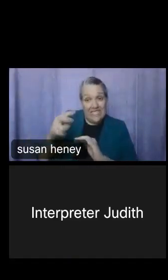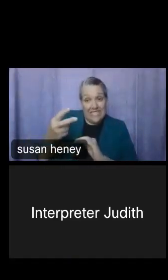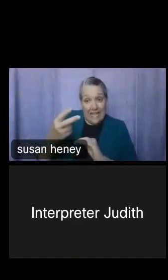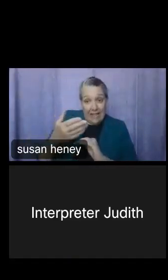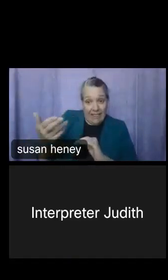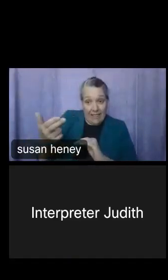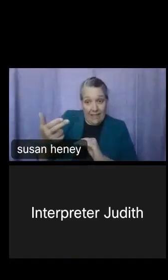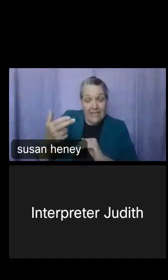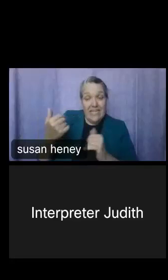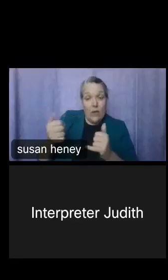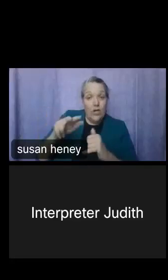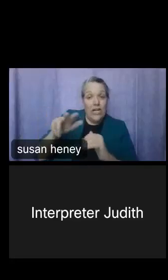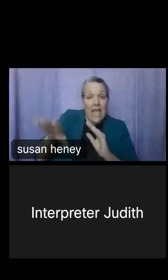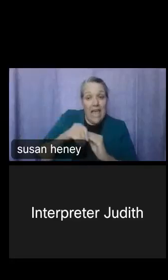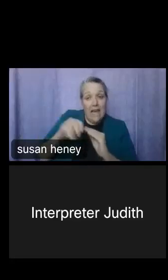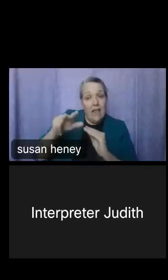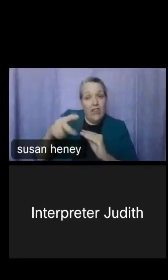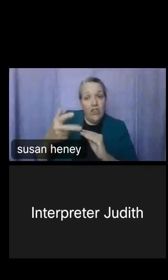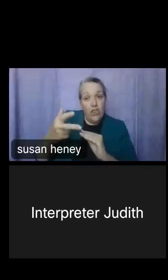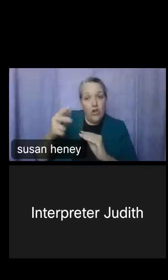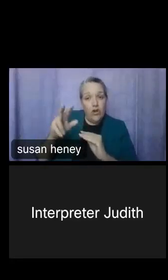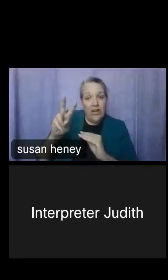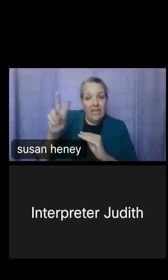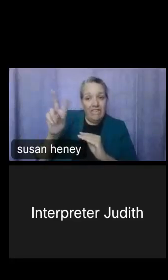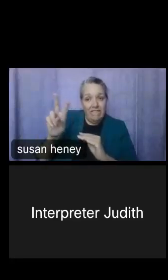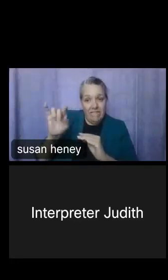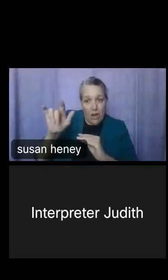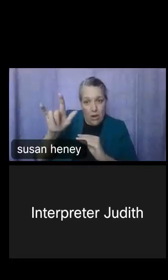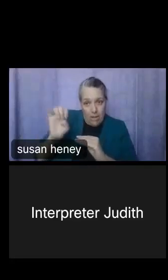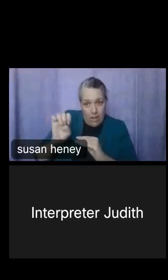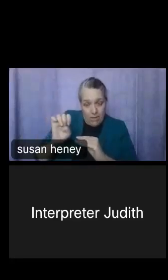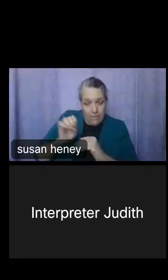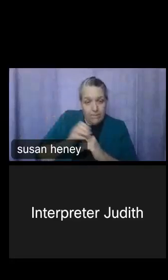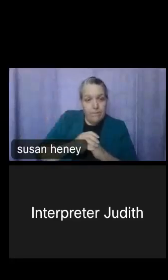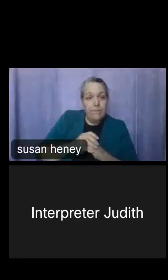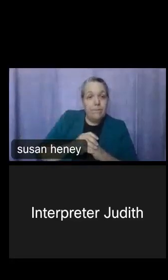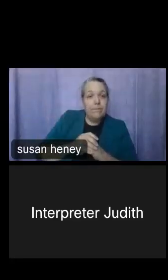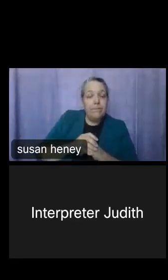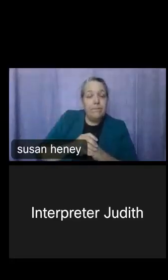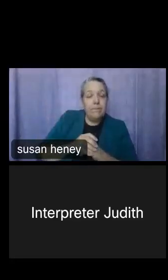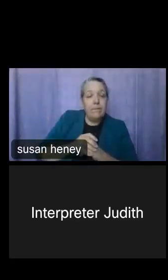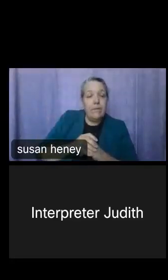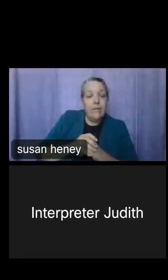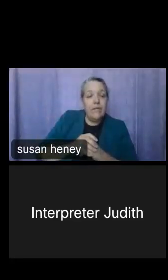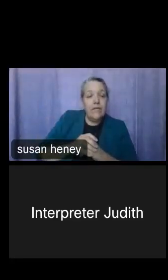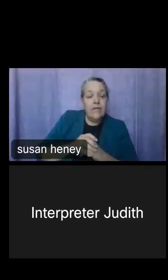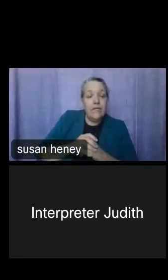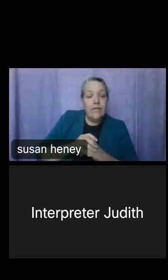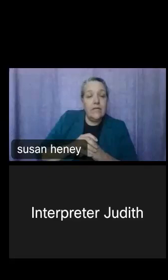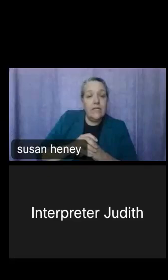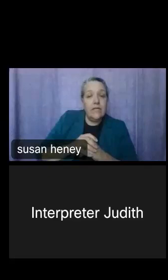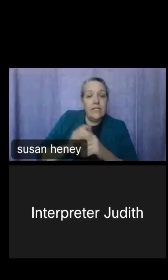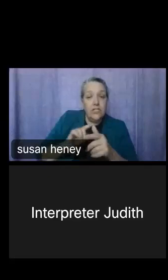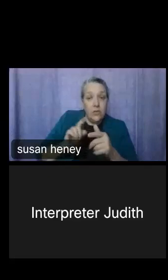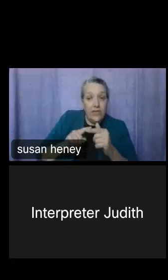We'll go back up to that label box. We'll delete race, and we will type in class of